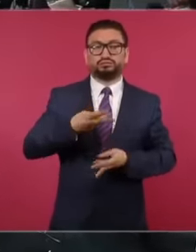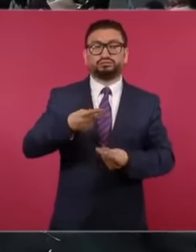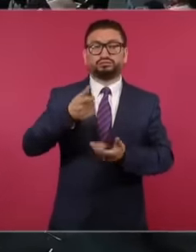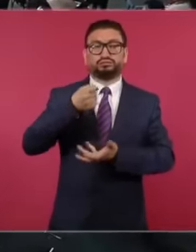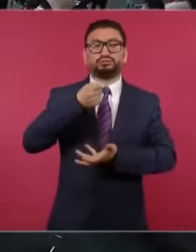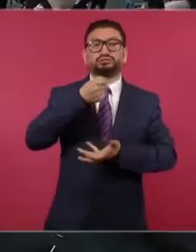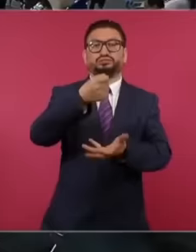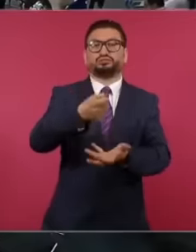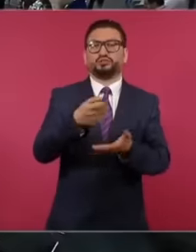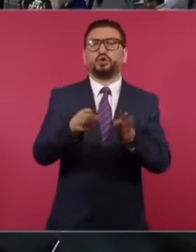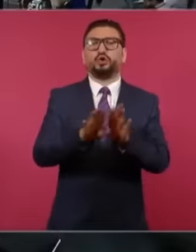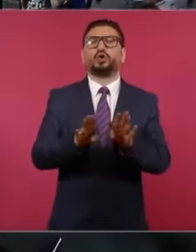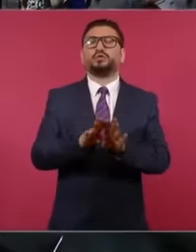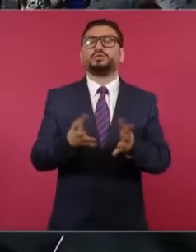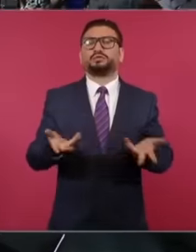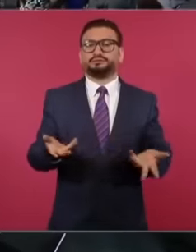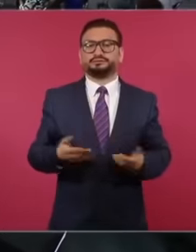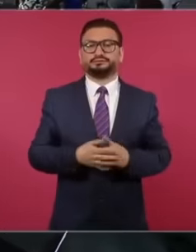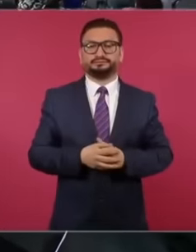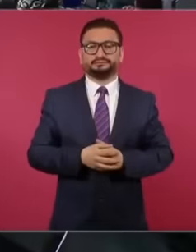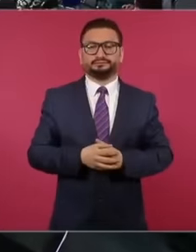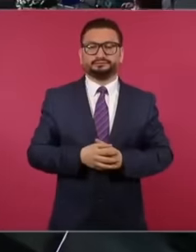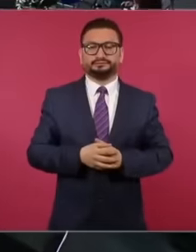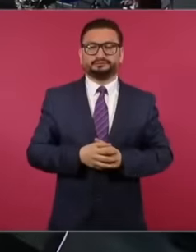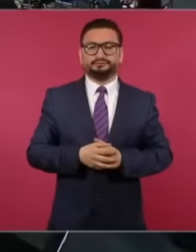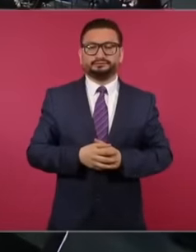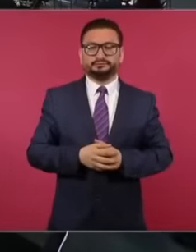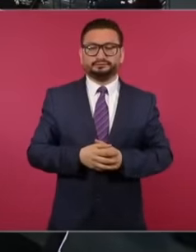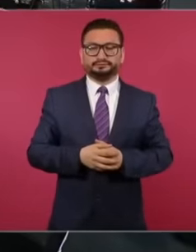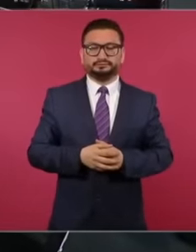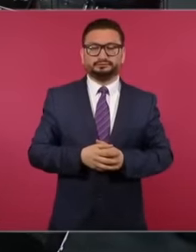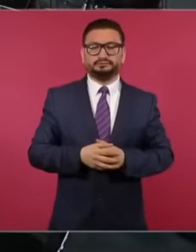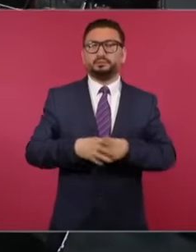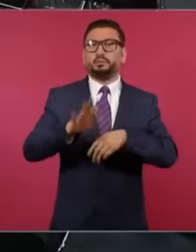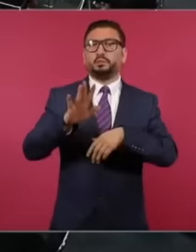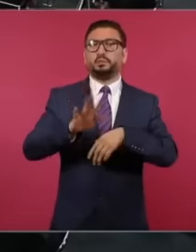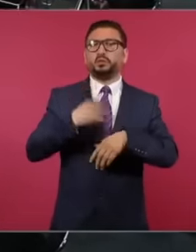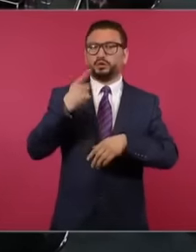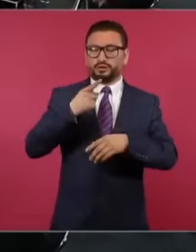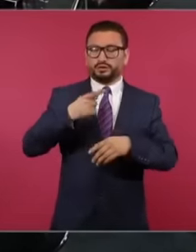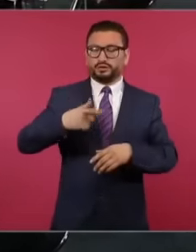Why is it going to be concentrated?